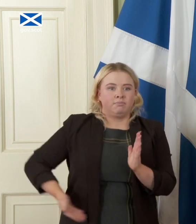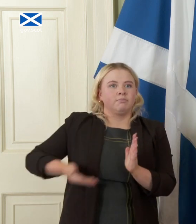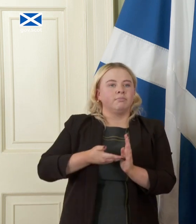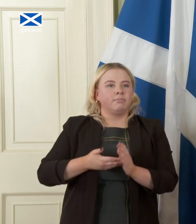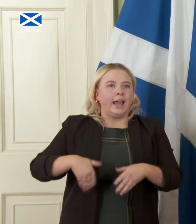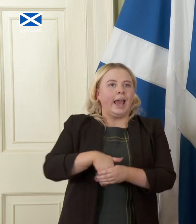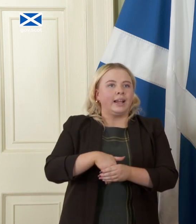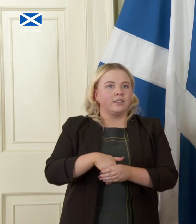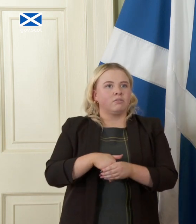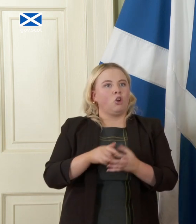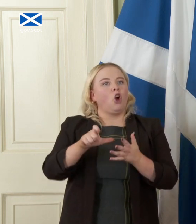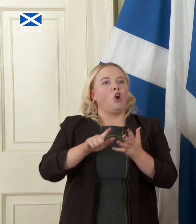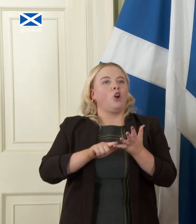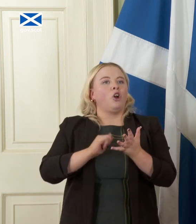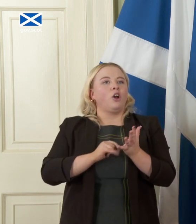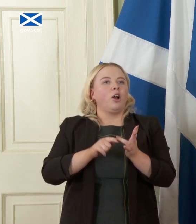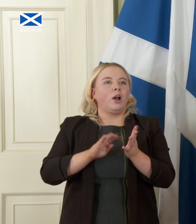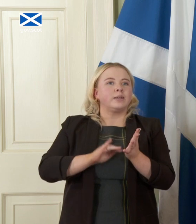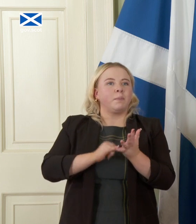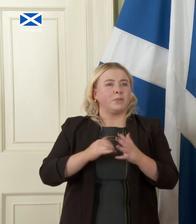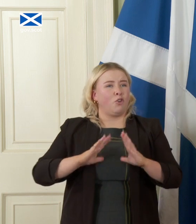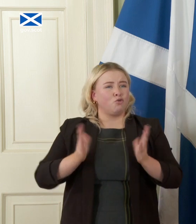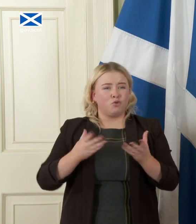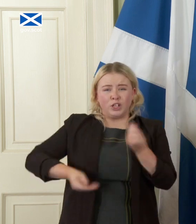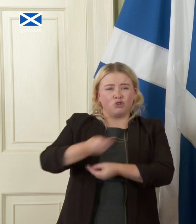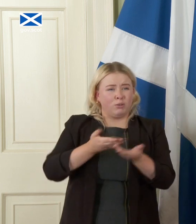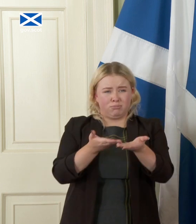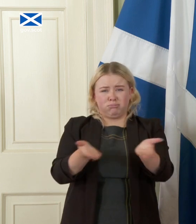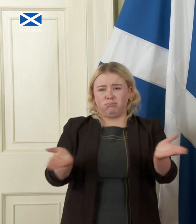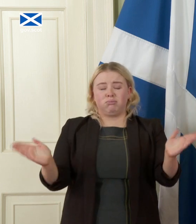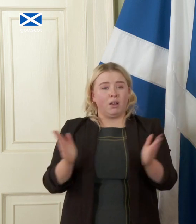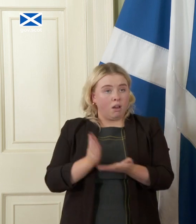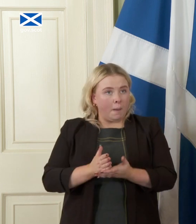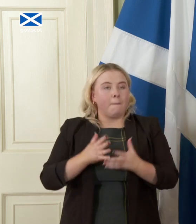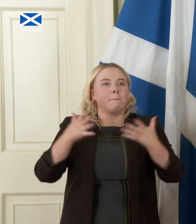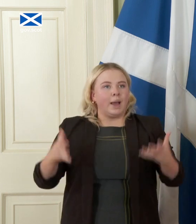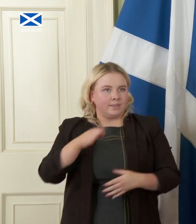trade across the entirety of the Customs Union that is a massive advantage and if you look